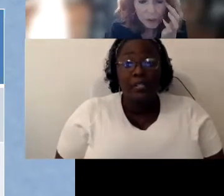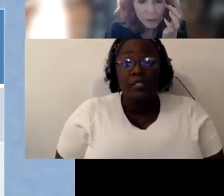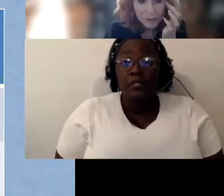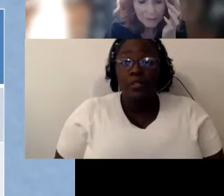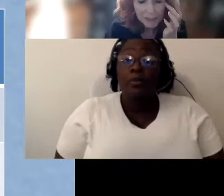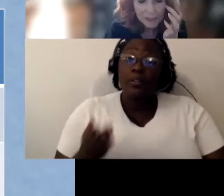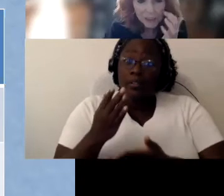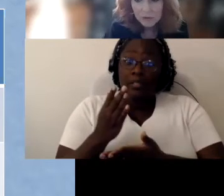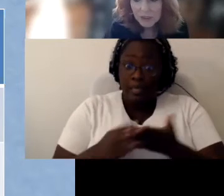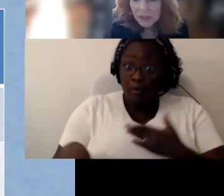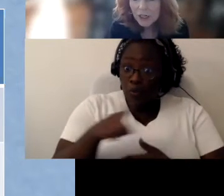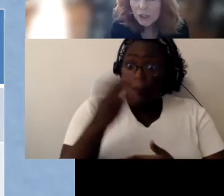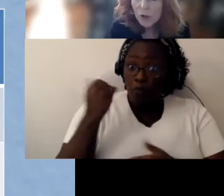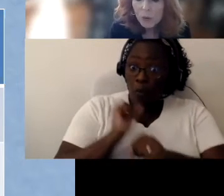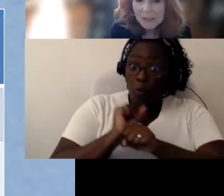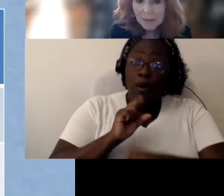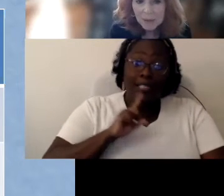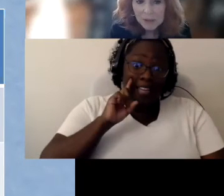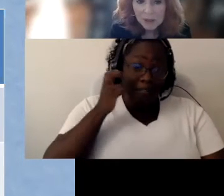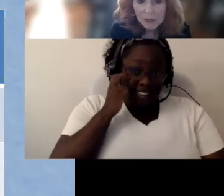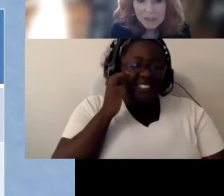with deafblind children, you know what some of those are